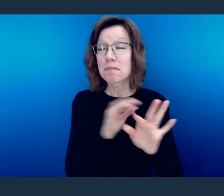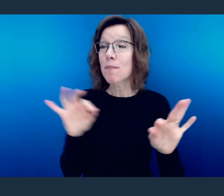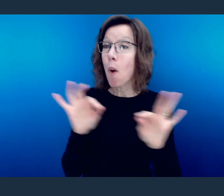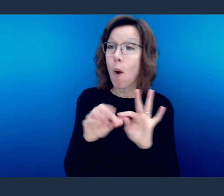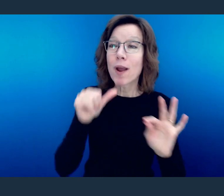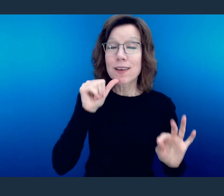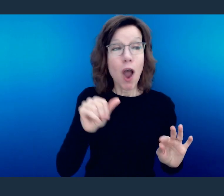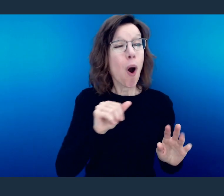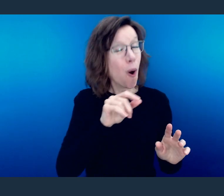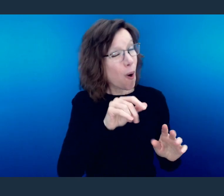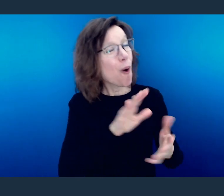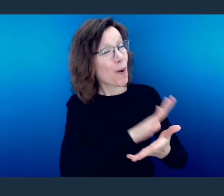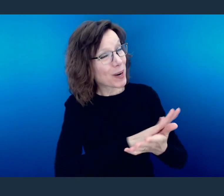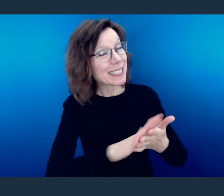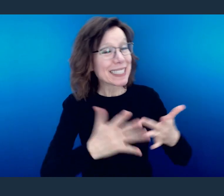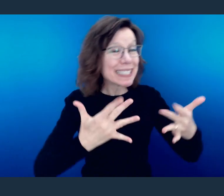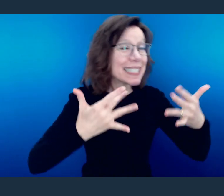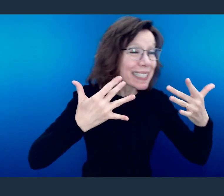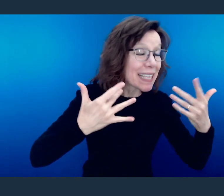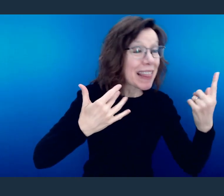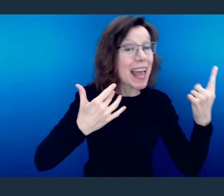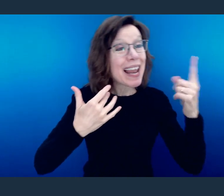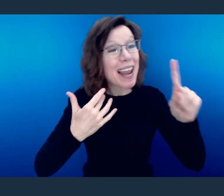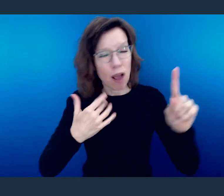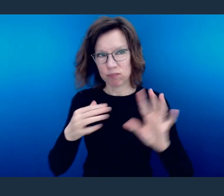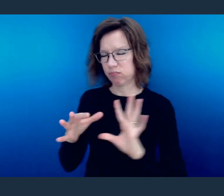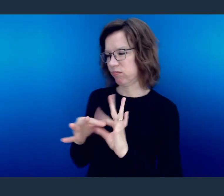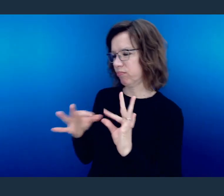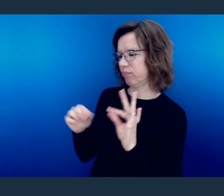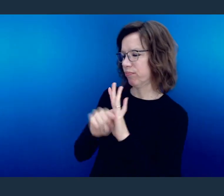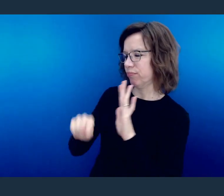Don't smile in their face and then turn around and talk about them behind their back.